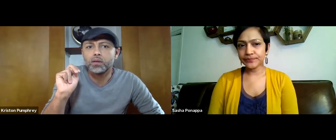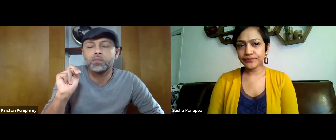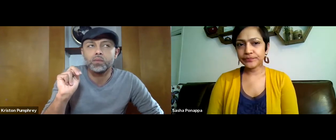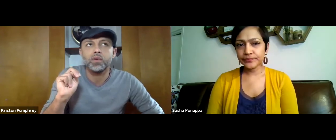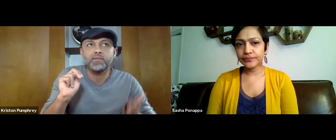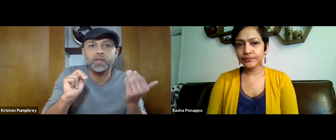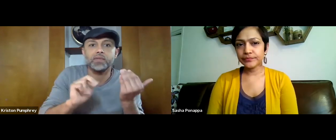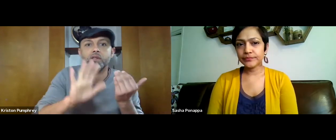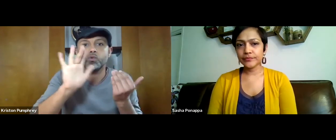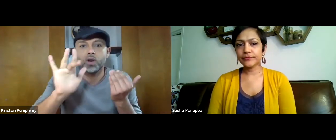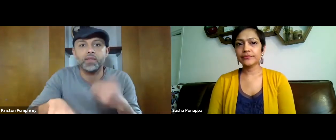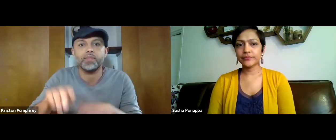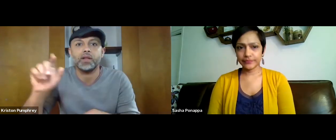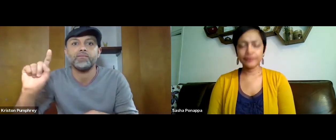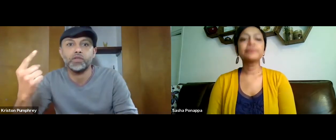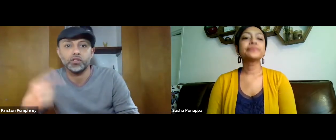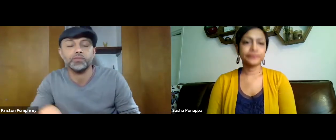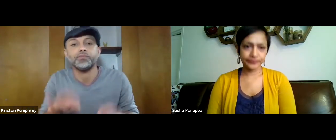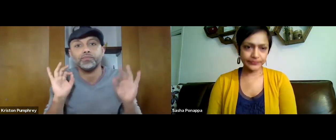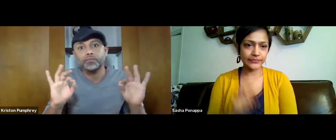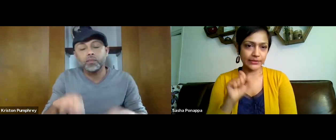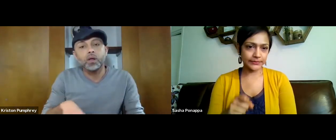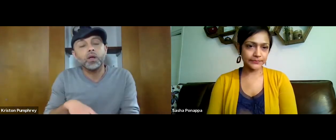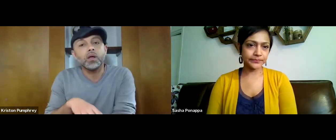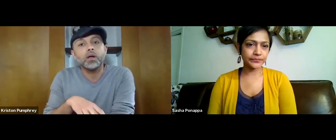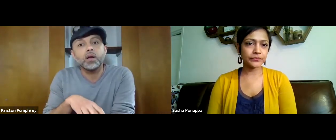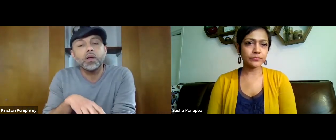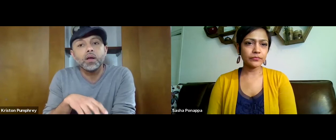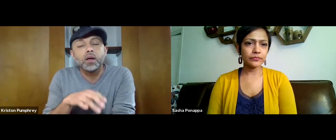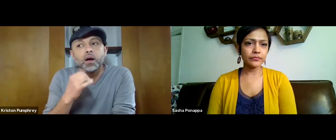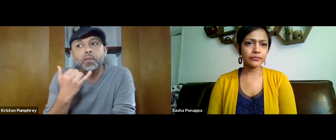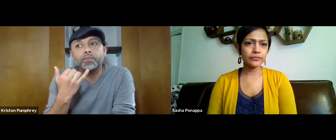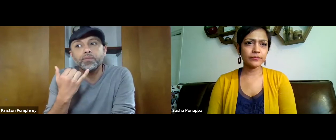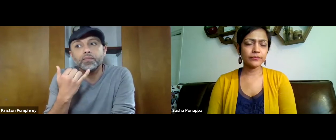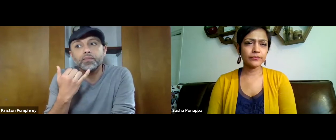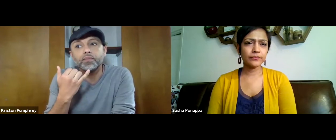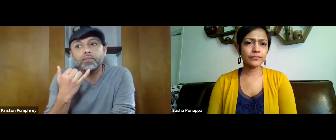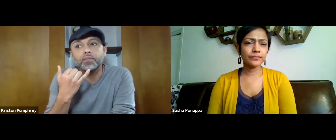April 25th. Okay, 15th, 25th and the 1st, great. Yes